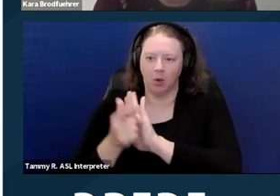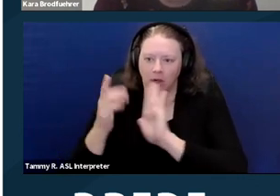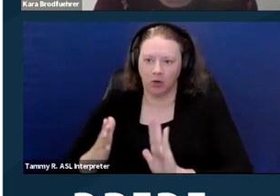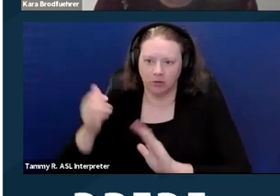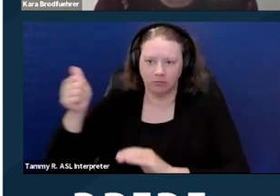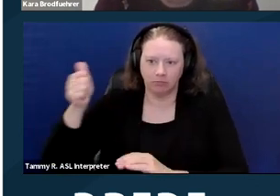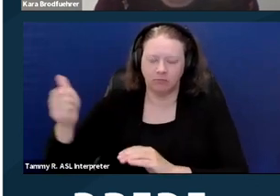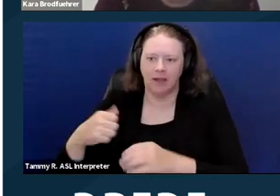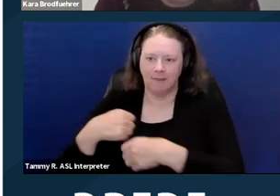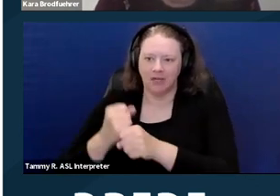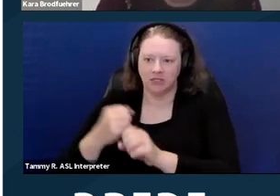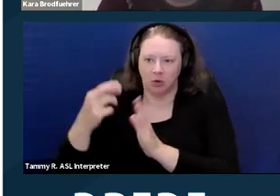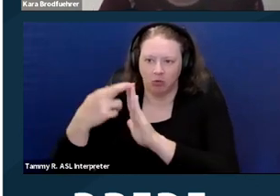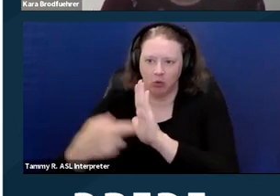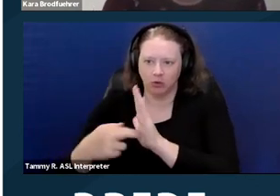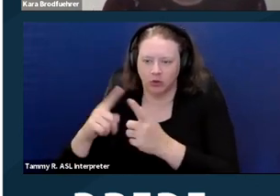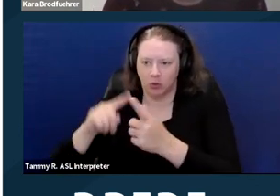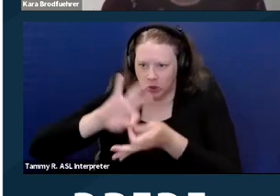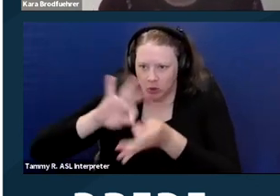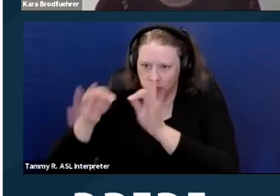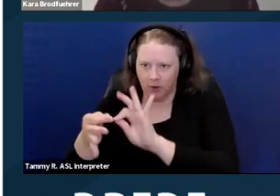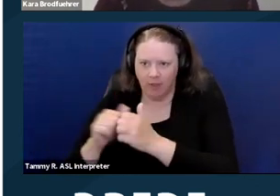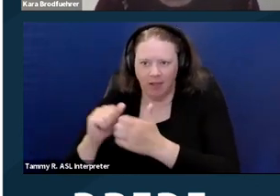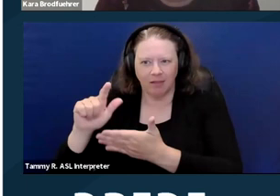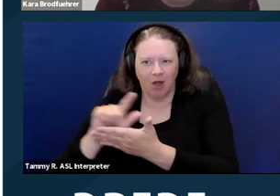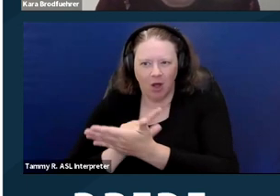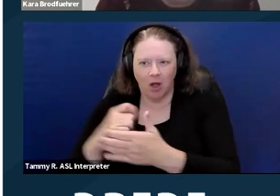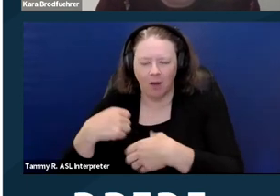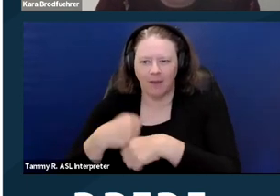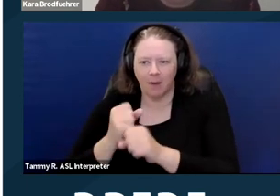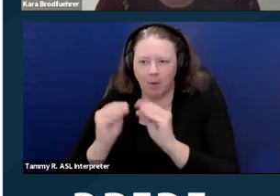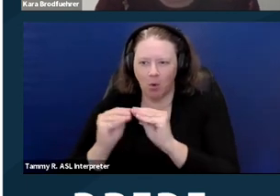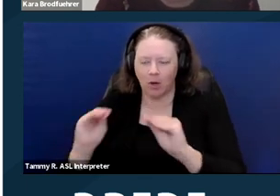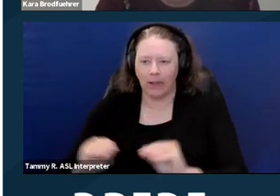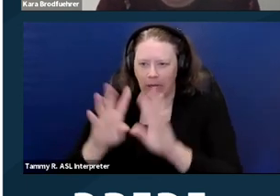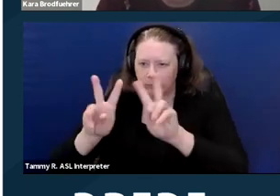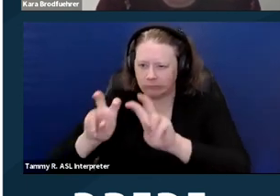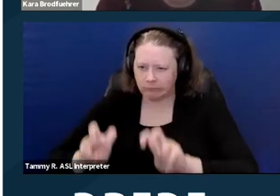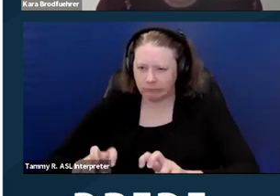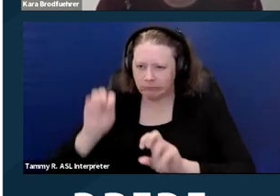Interpreting that law to kind of make it a little more clear, kind of what, you know,